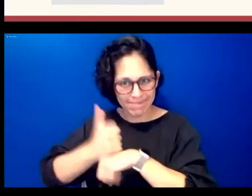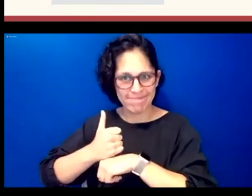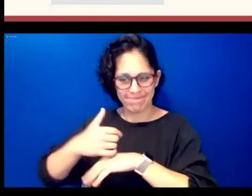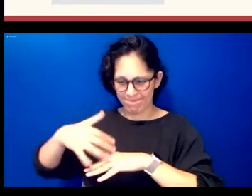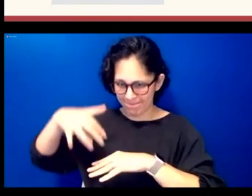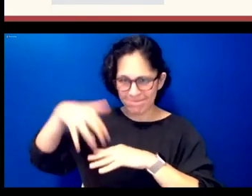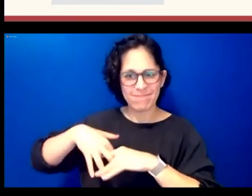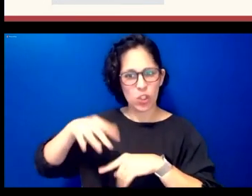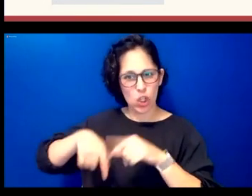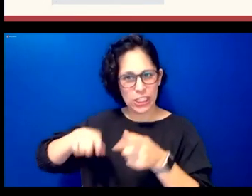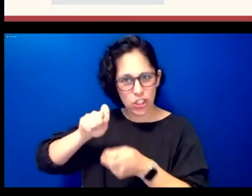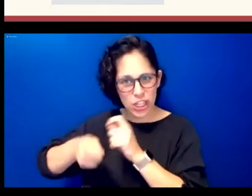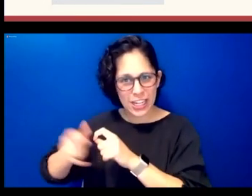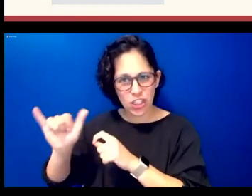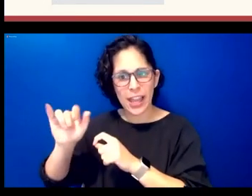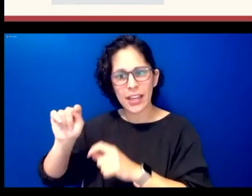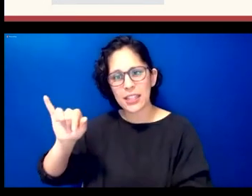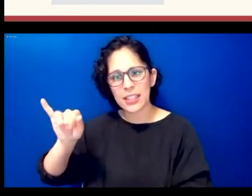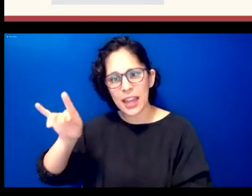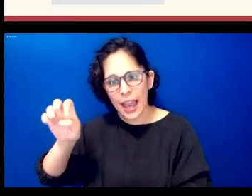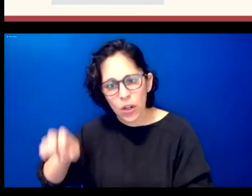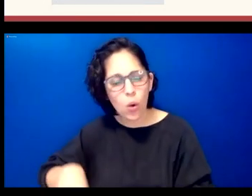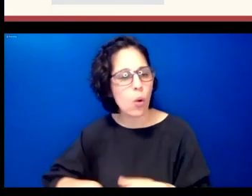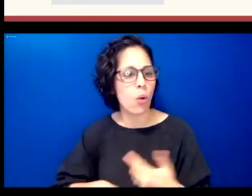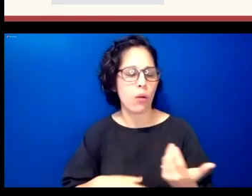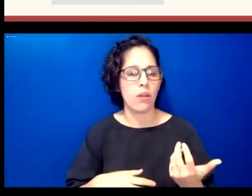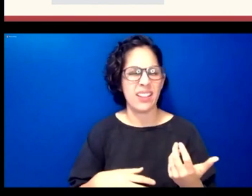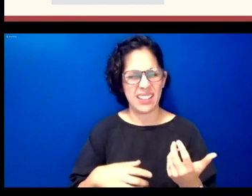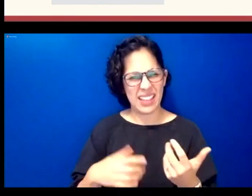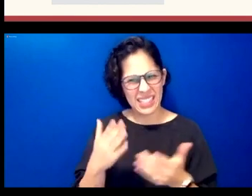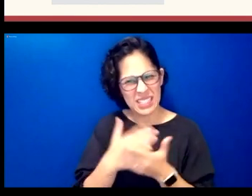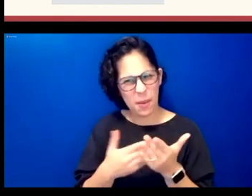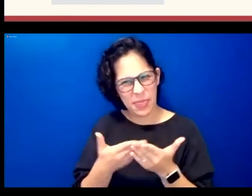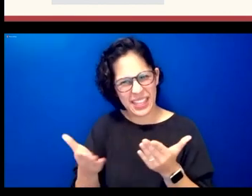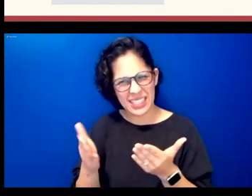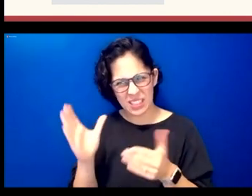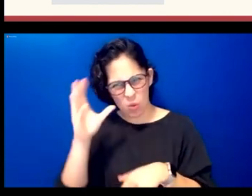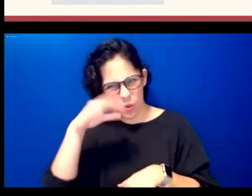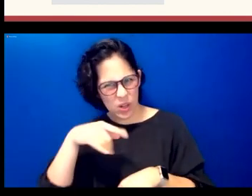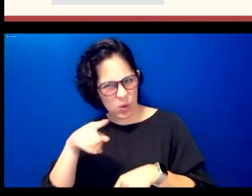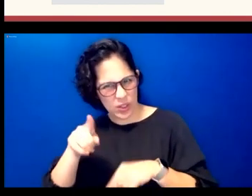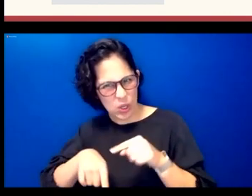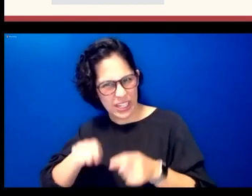and we couldn't change that um and later uh carrie suggested that you know we should try